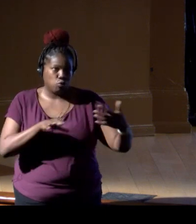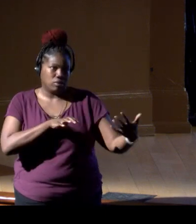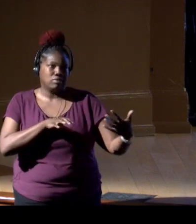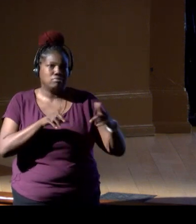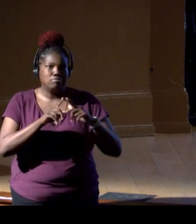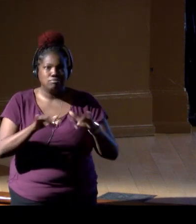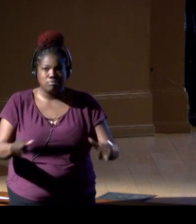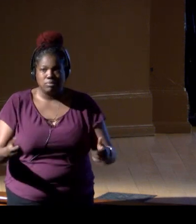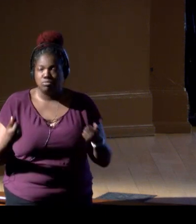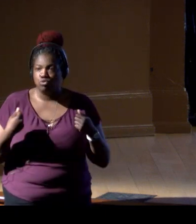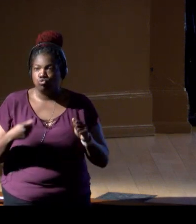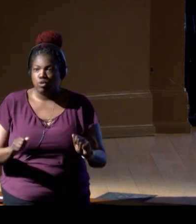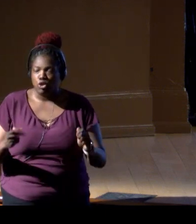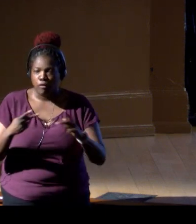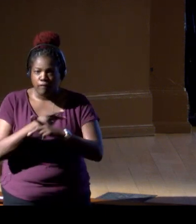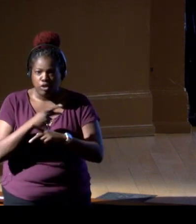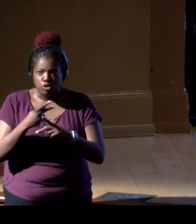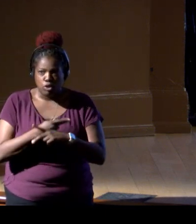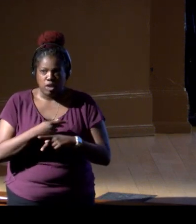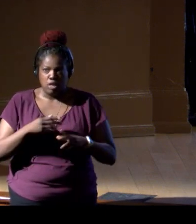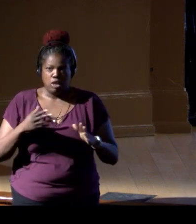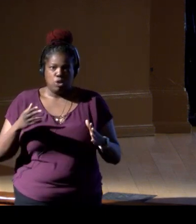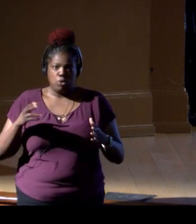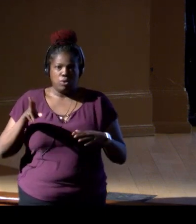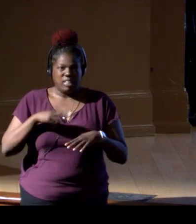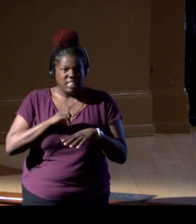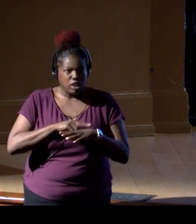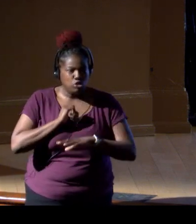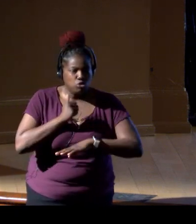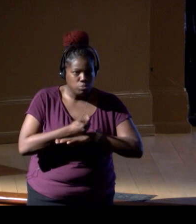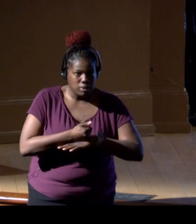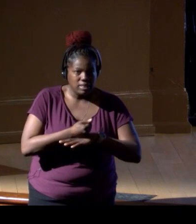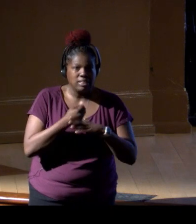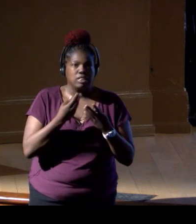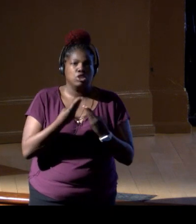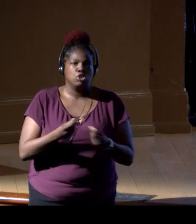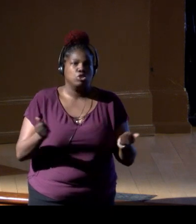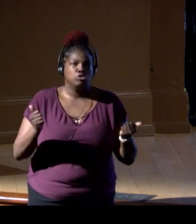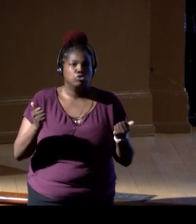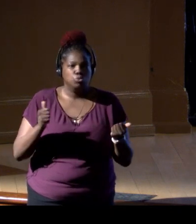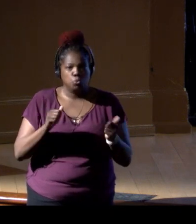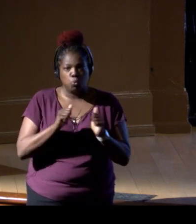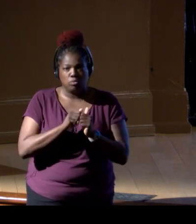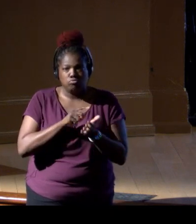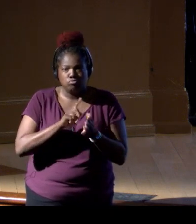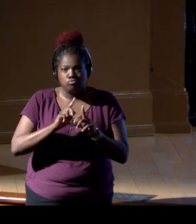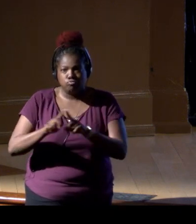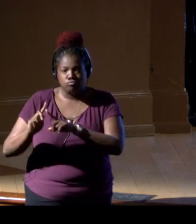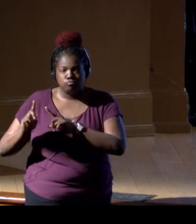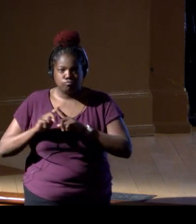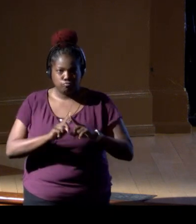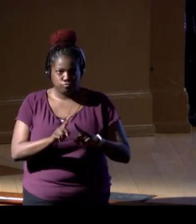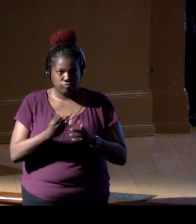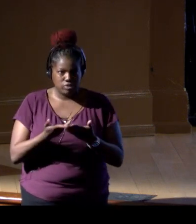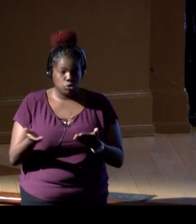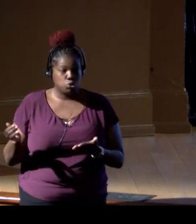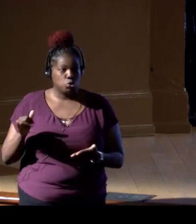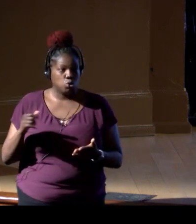and to explore the possibility of nature-based solutions, among so many others. This week it's been mentioned